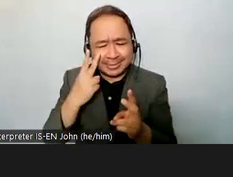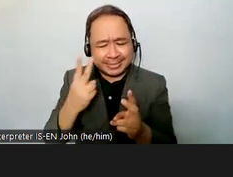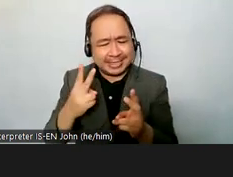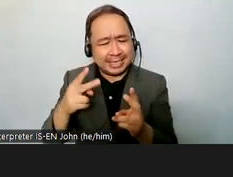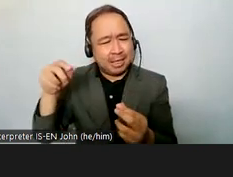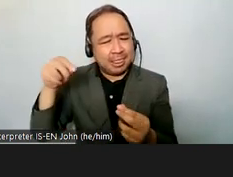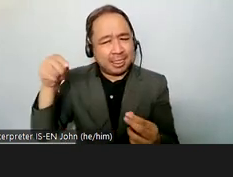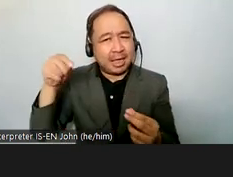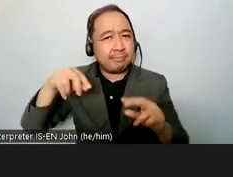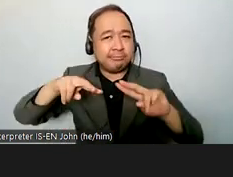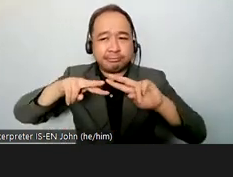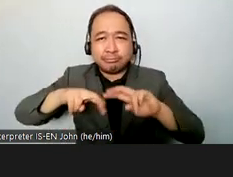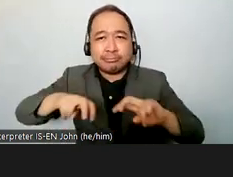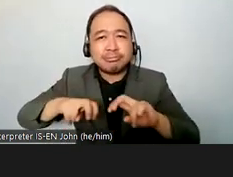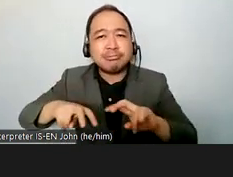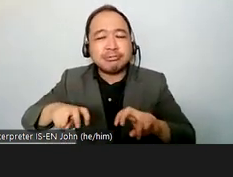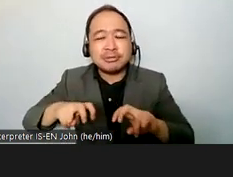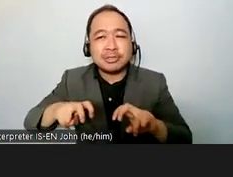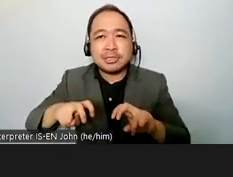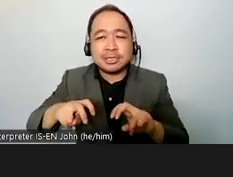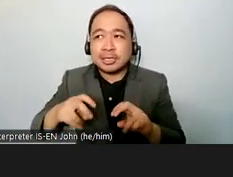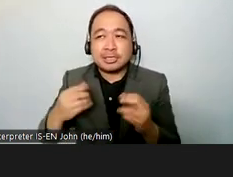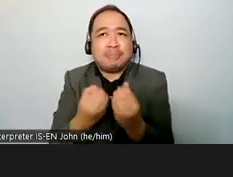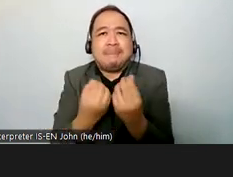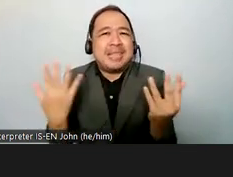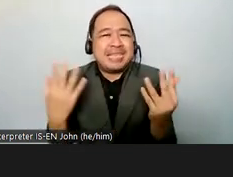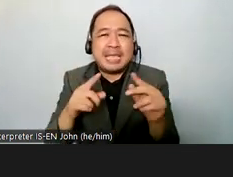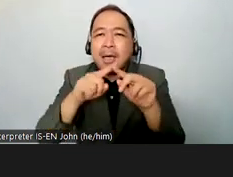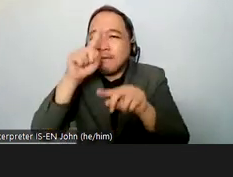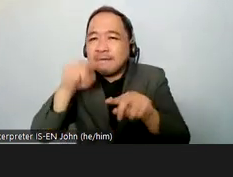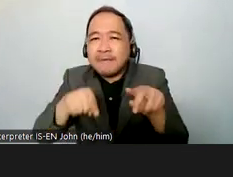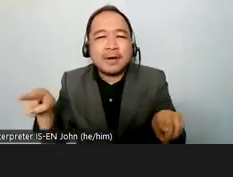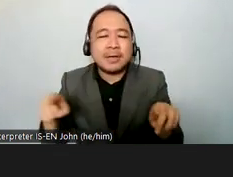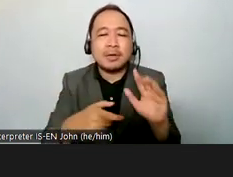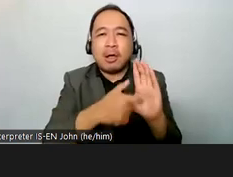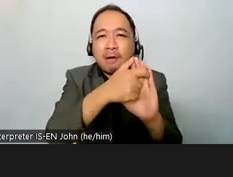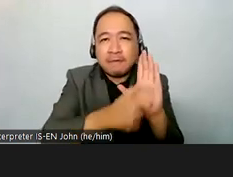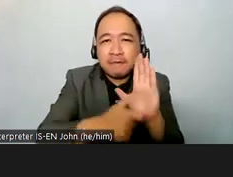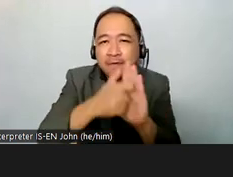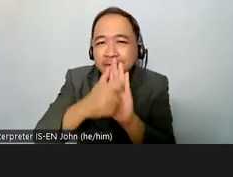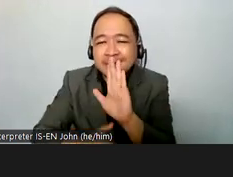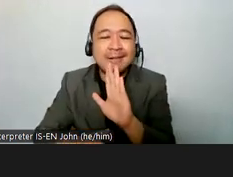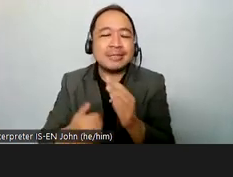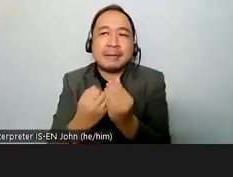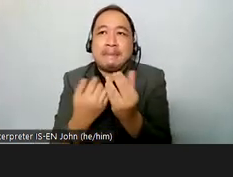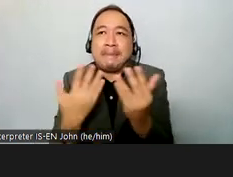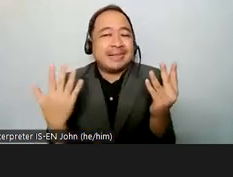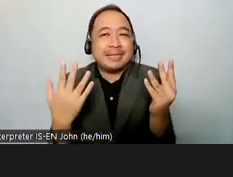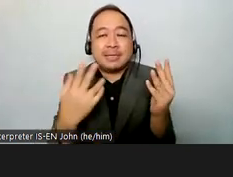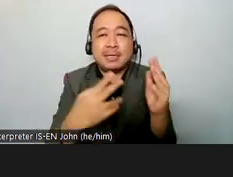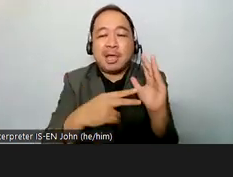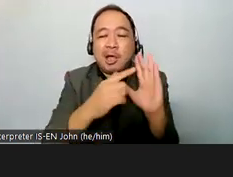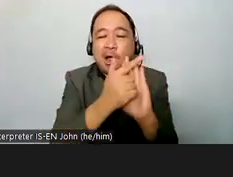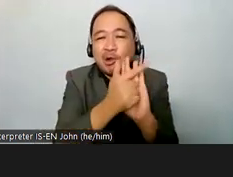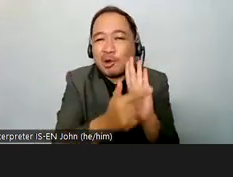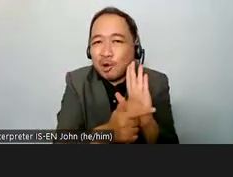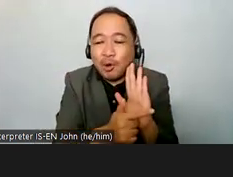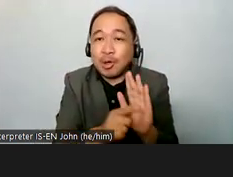a lot of different um articles and laws but there is there isn't a real harmonization when it comes